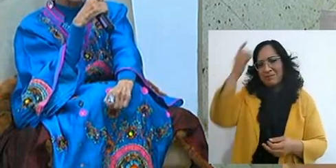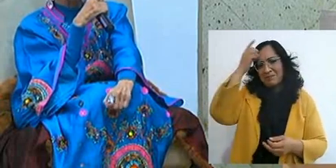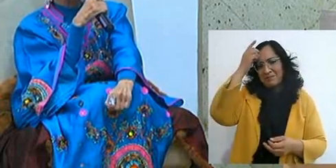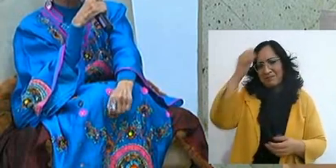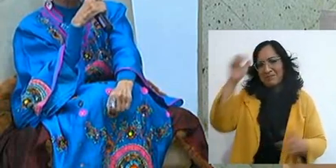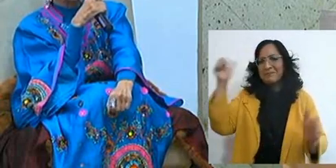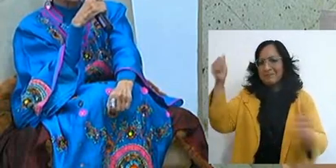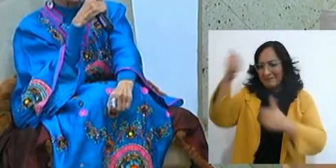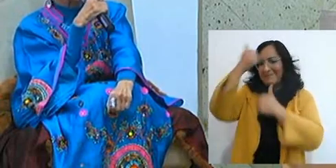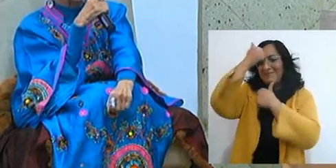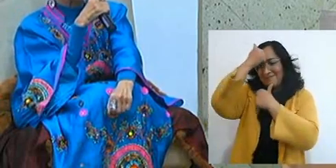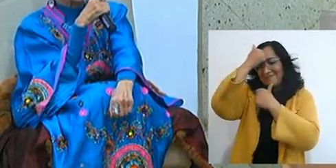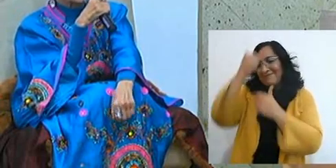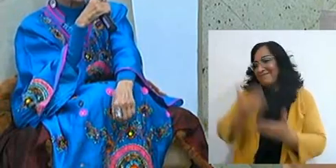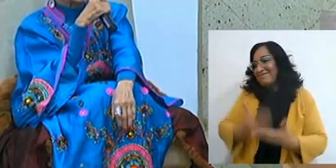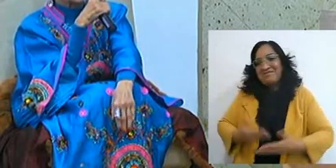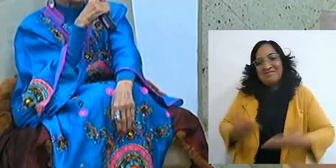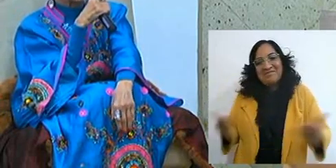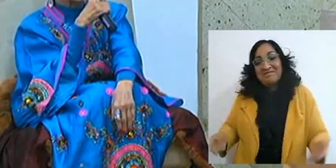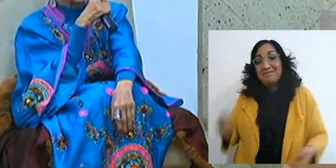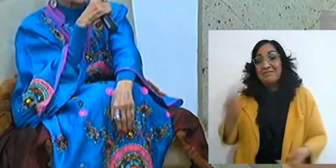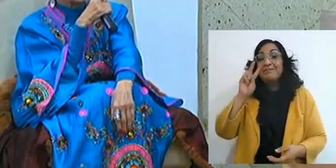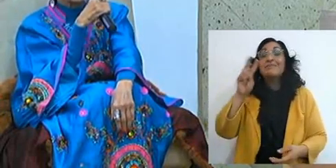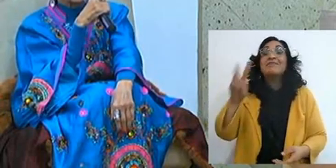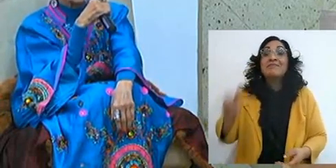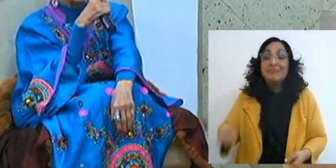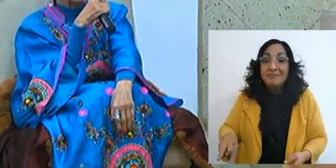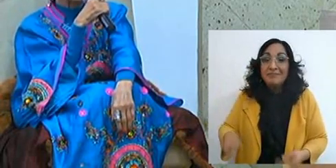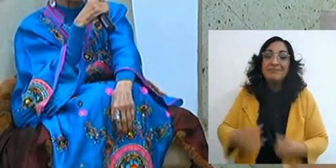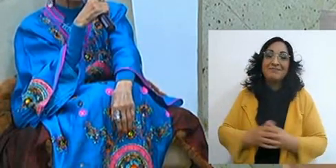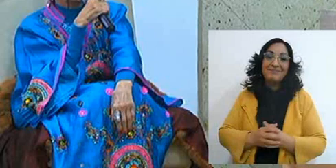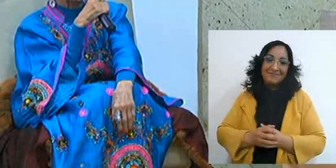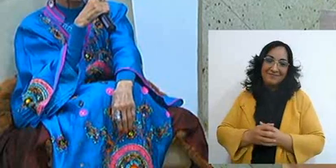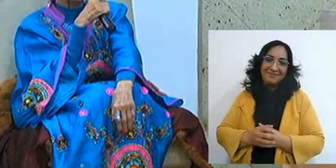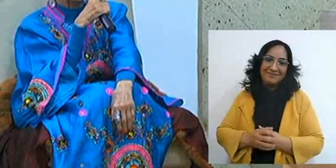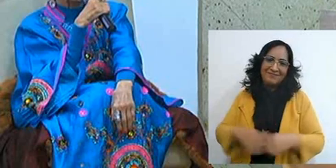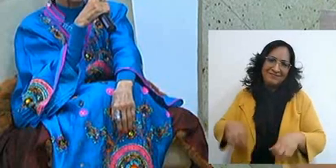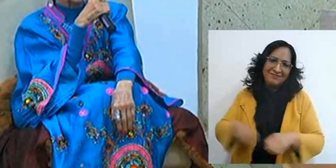And look who would have thought, now he is a fellow servant at ReViVe,